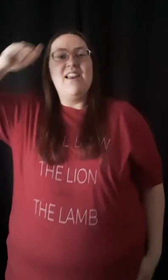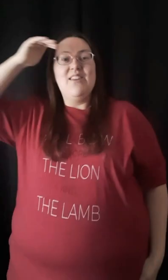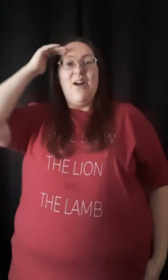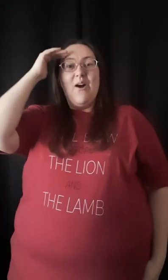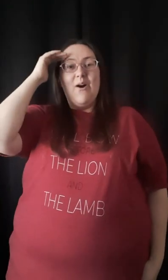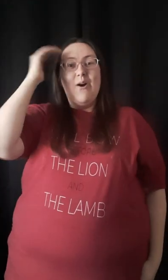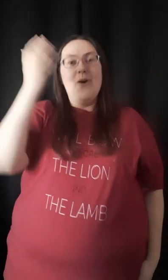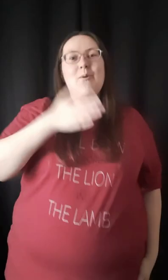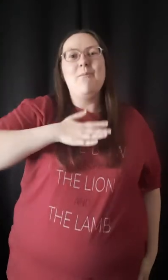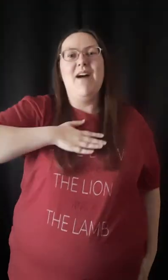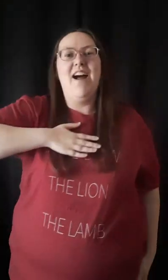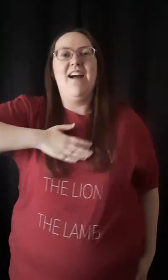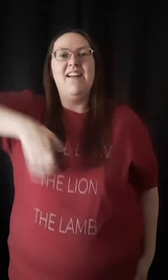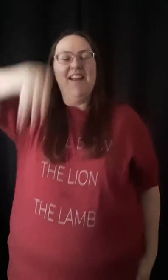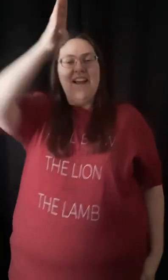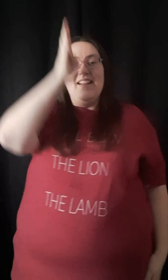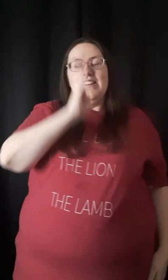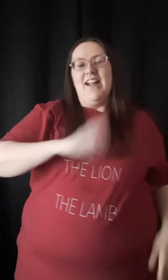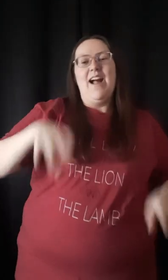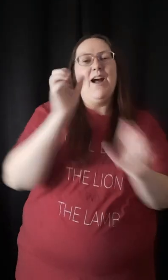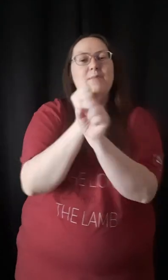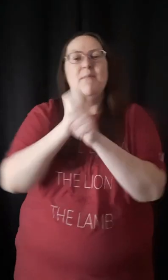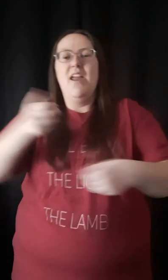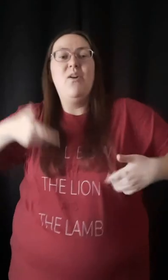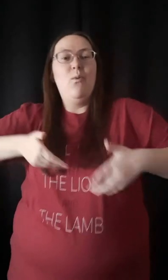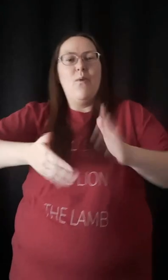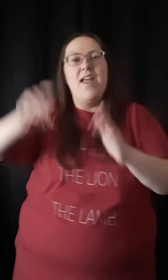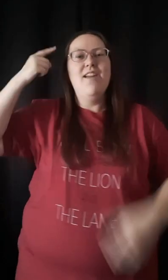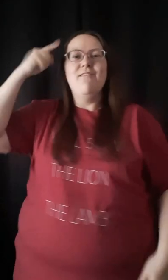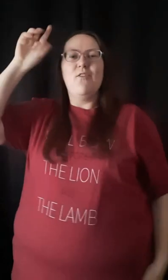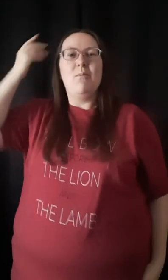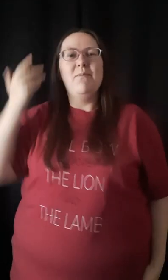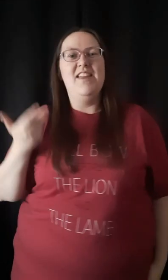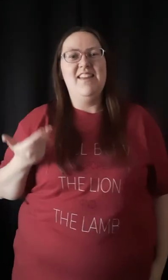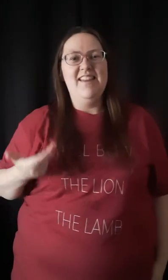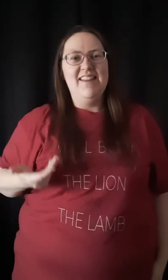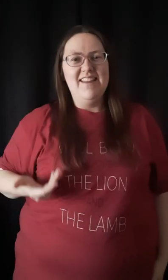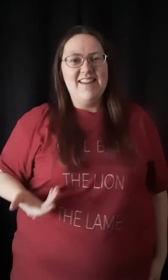And I know my God made a way for me